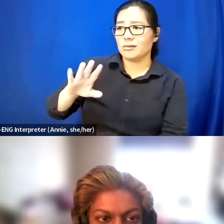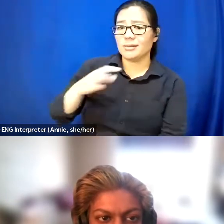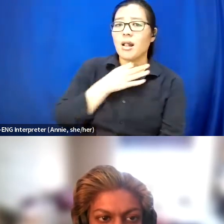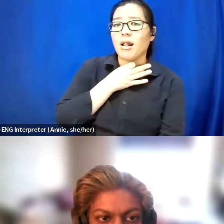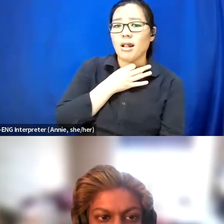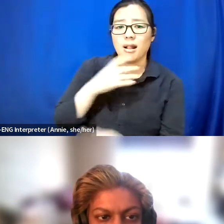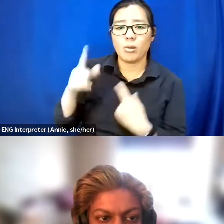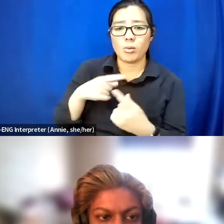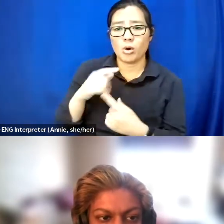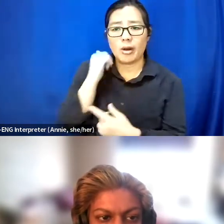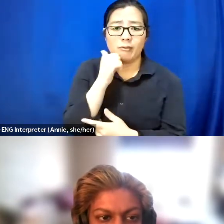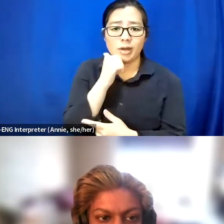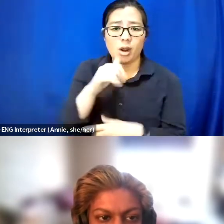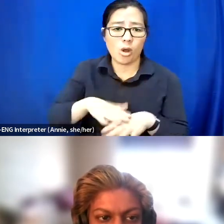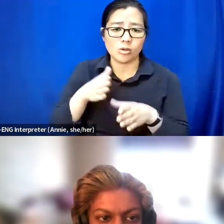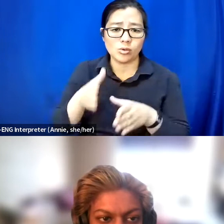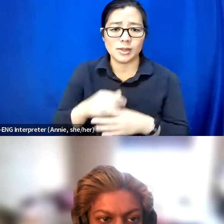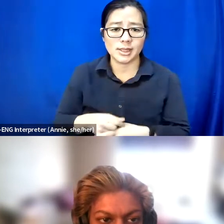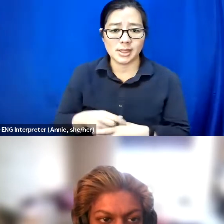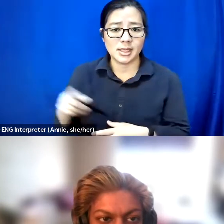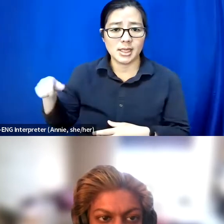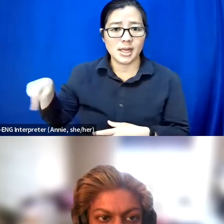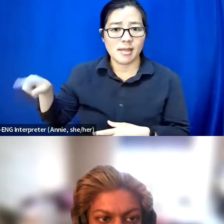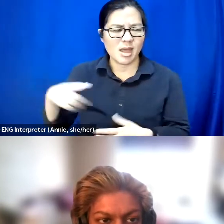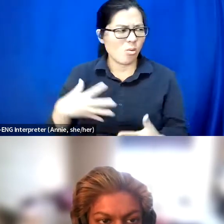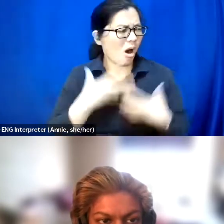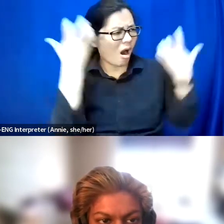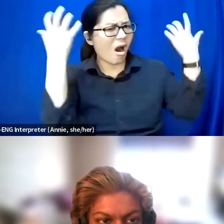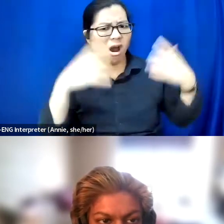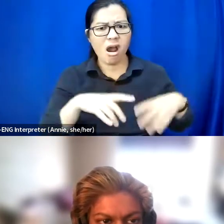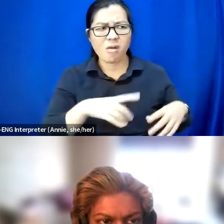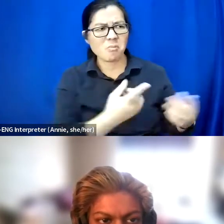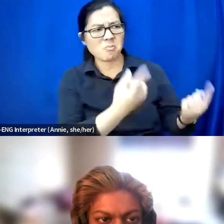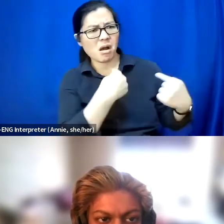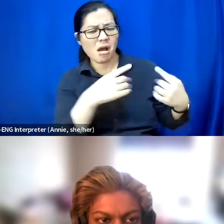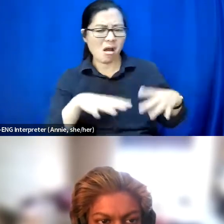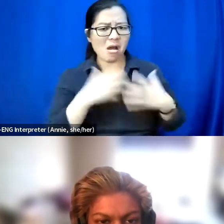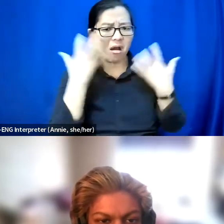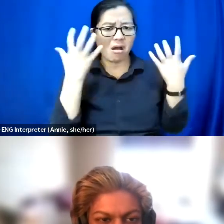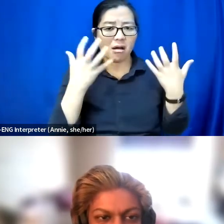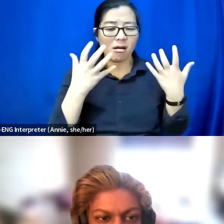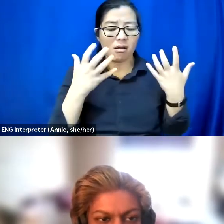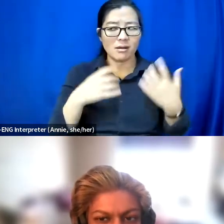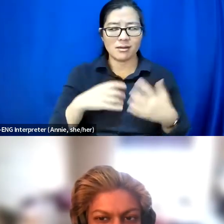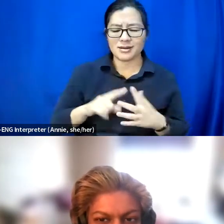You know, and they were really angry about this response. And I kind of sat there thinking I don't see anything wrong